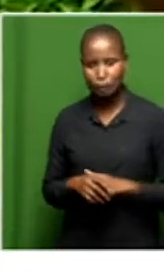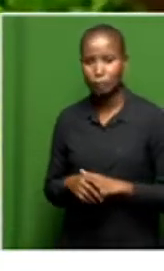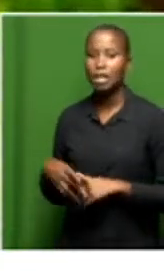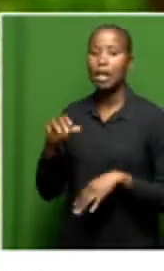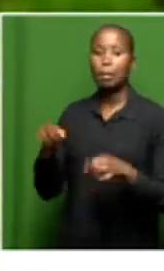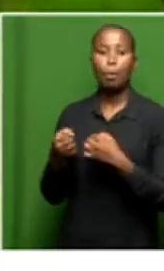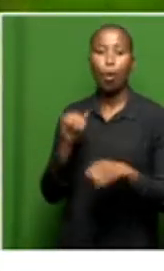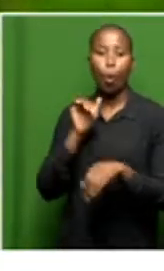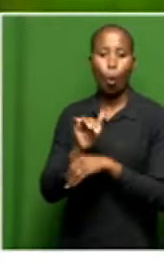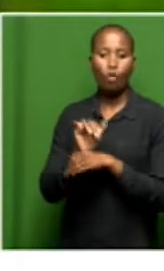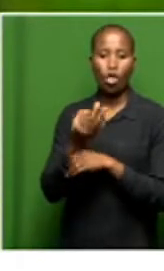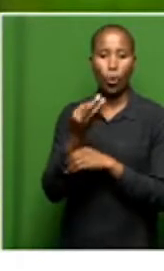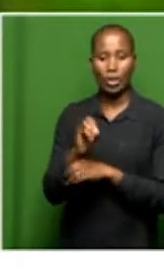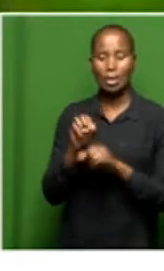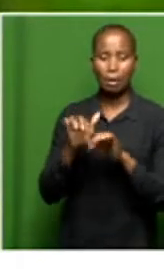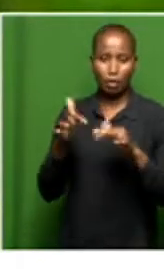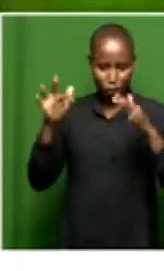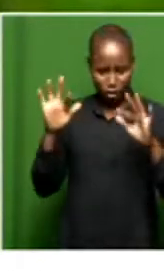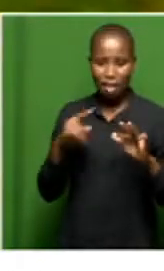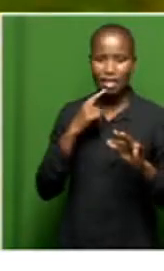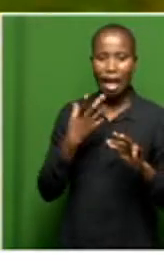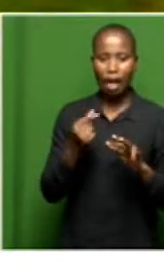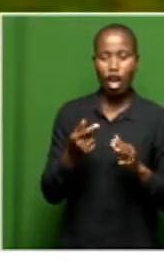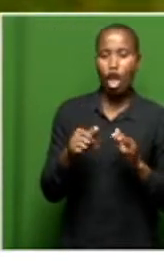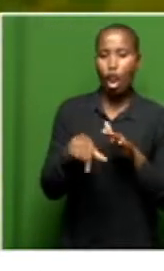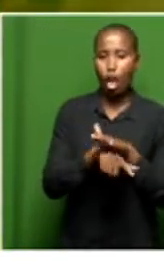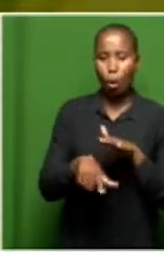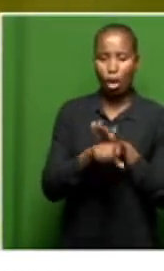It currently sells its produce to local markets. Funding entity,